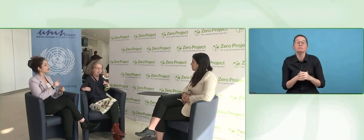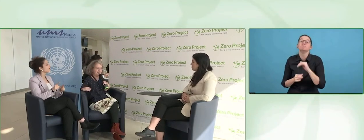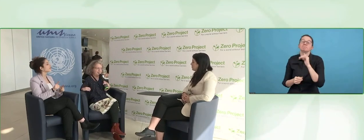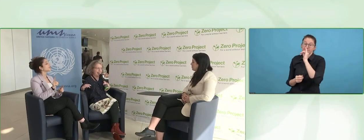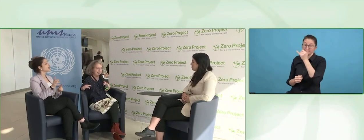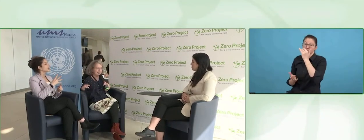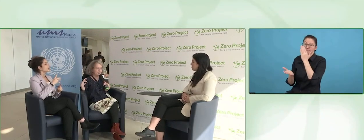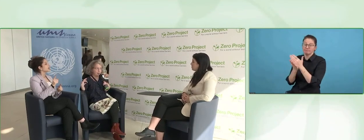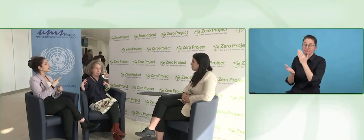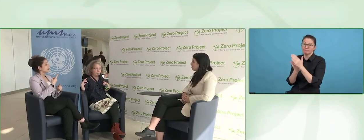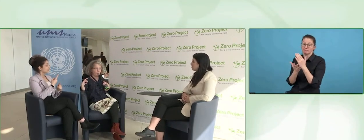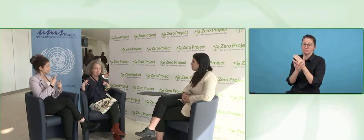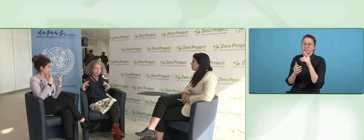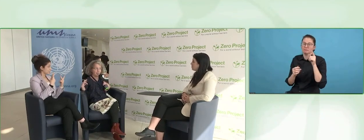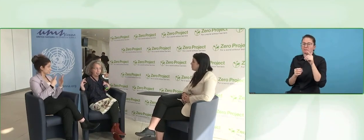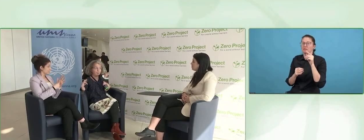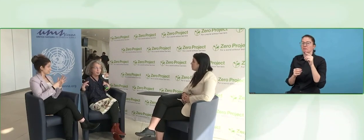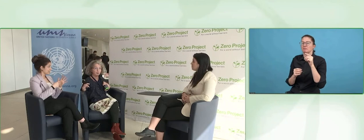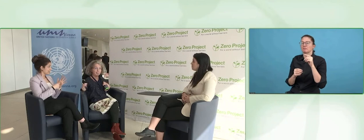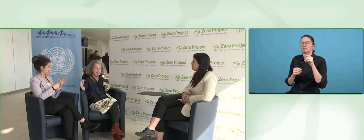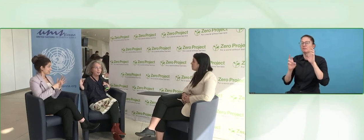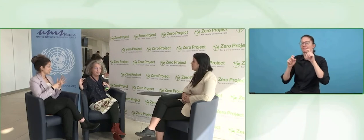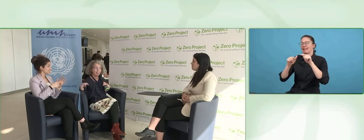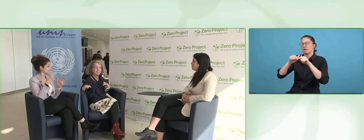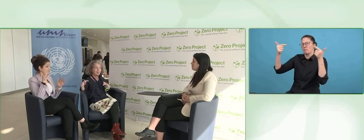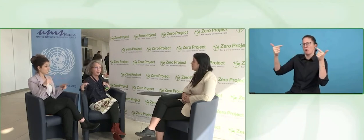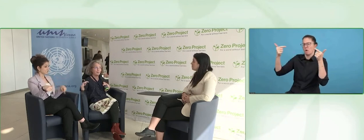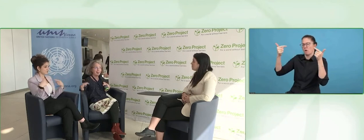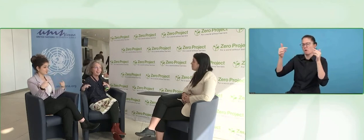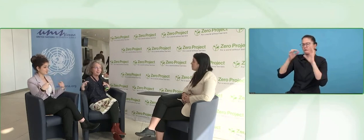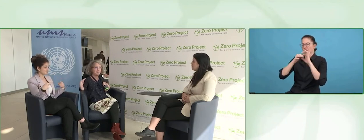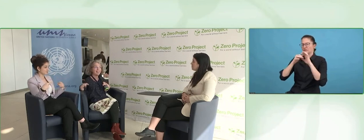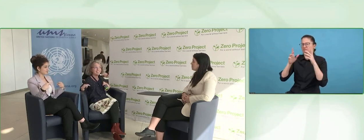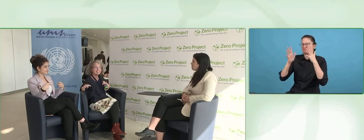That is because the committee fixed on my place.